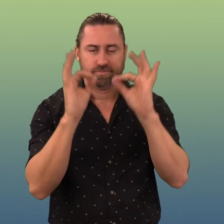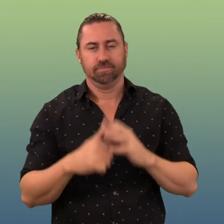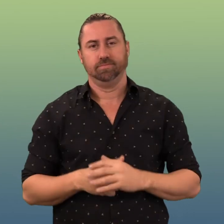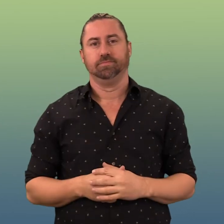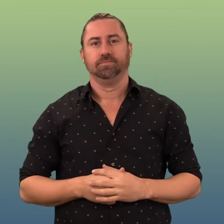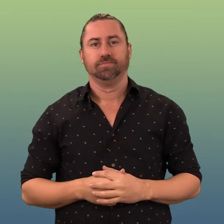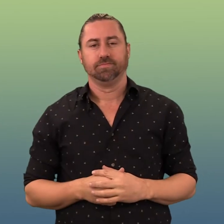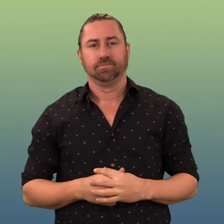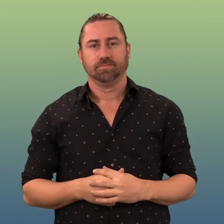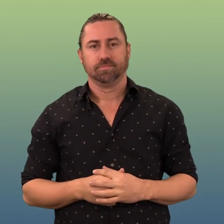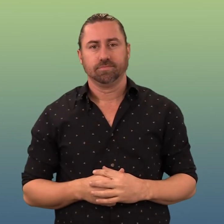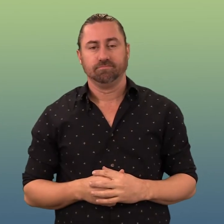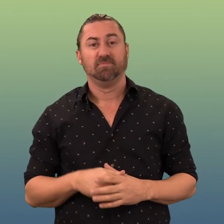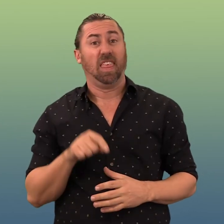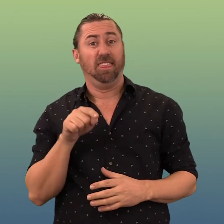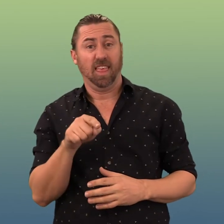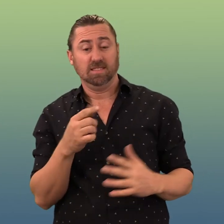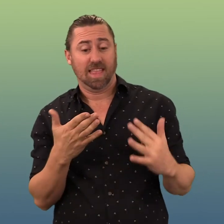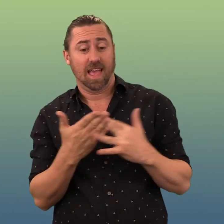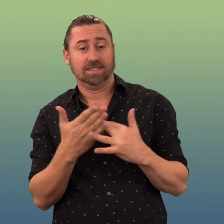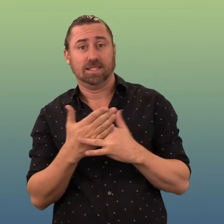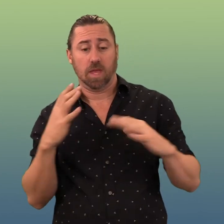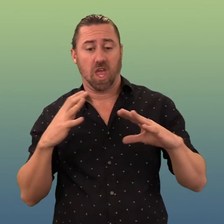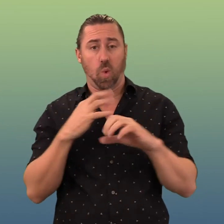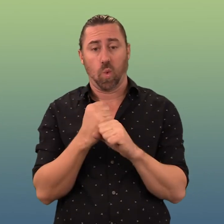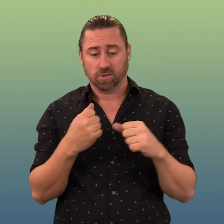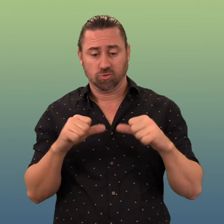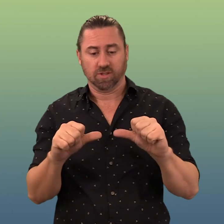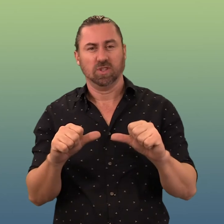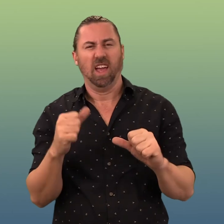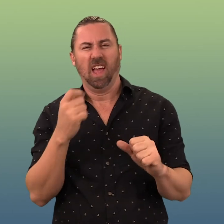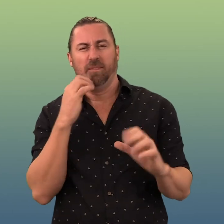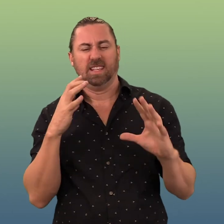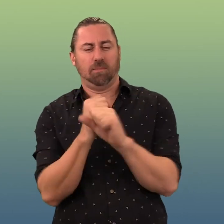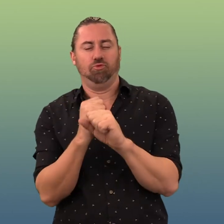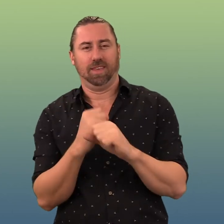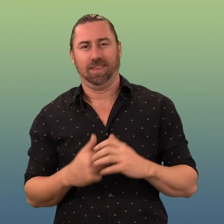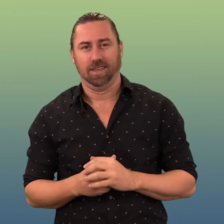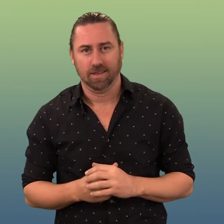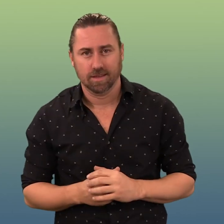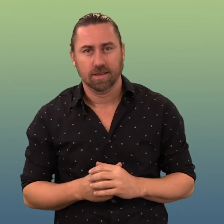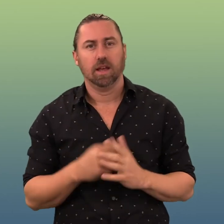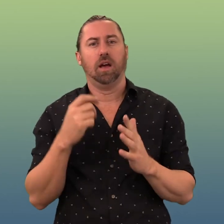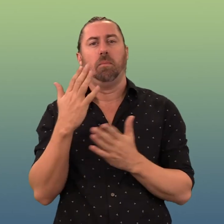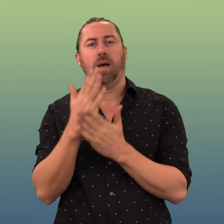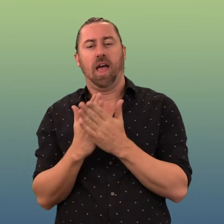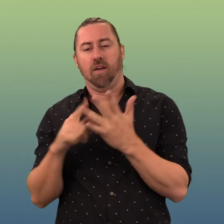the Department of Transport and Main Roads Queensland and narrated by Kay Stephenson in June 2020.